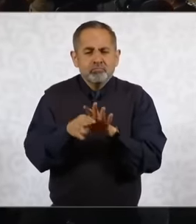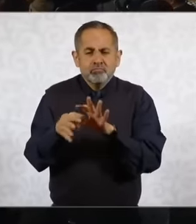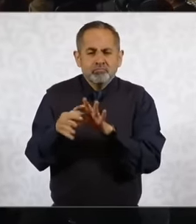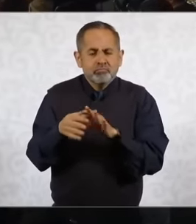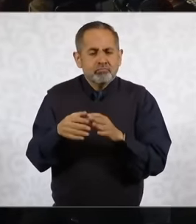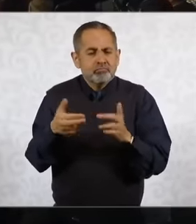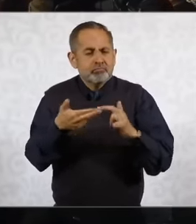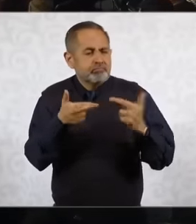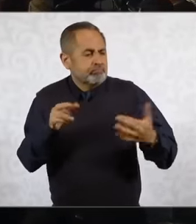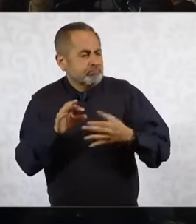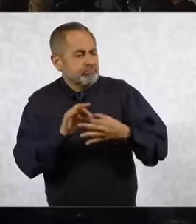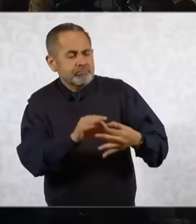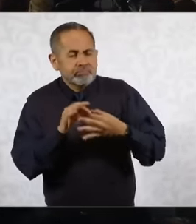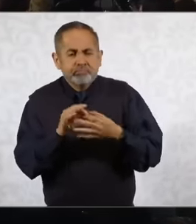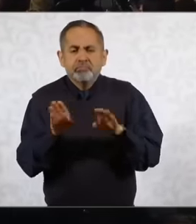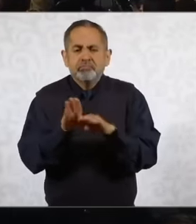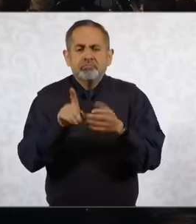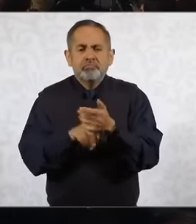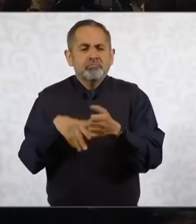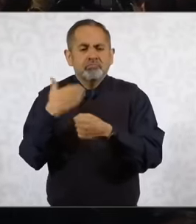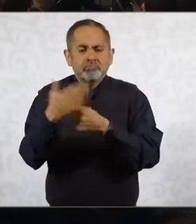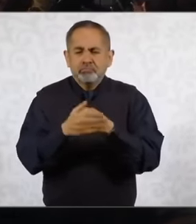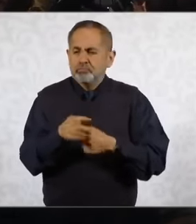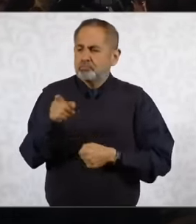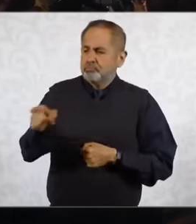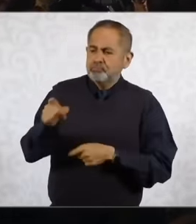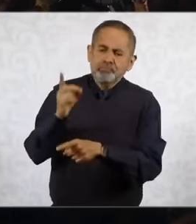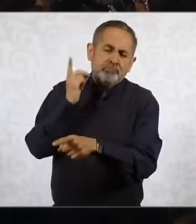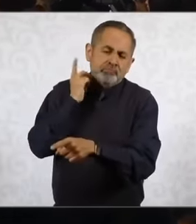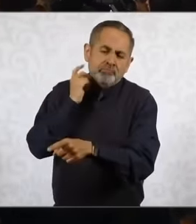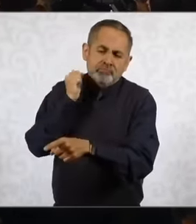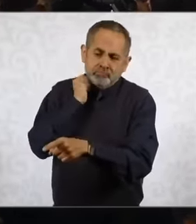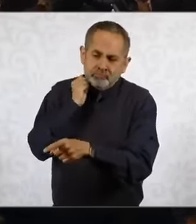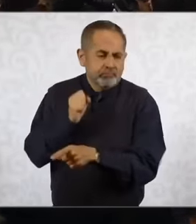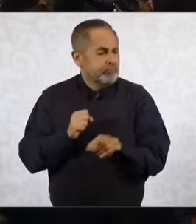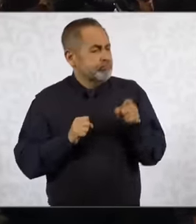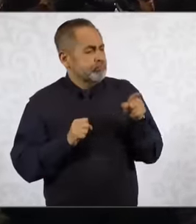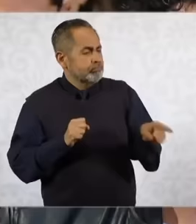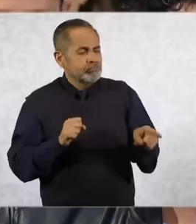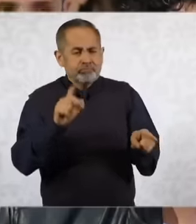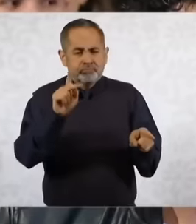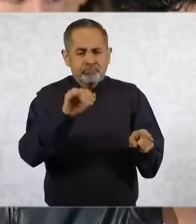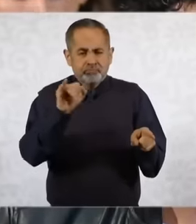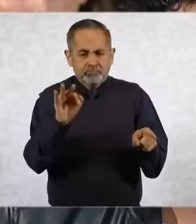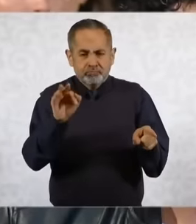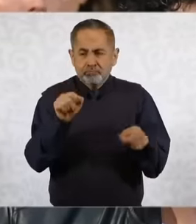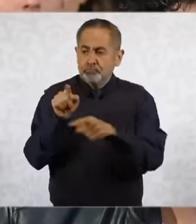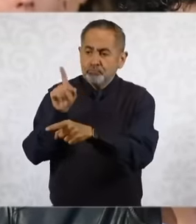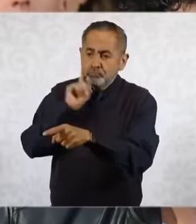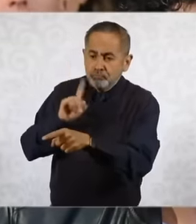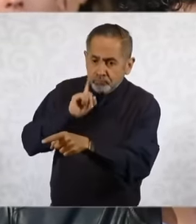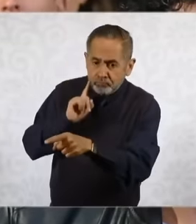the relationship that will be had with the two powers of the state will be defined. uh in charge are specifically